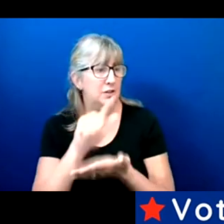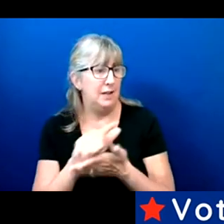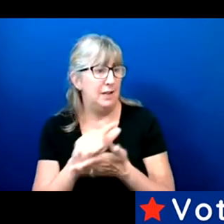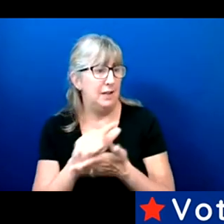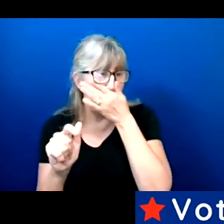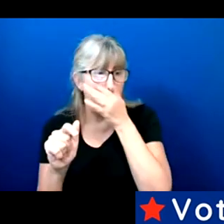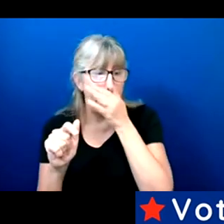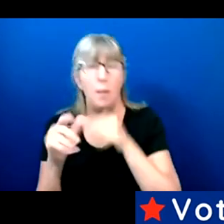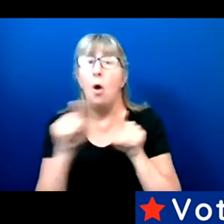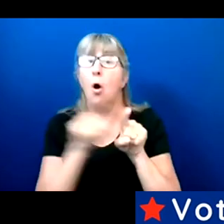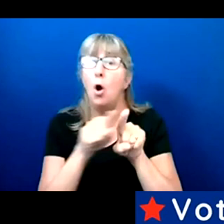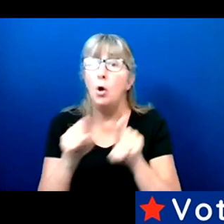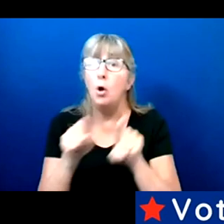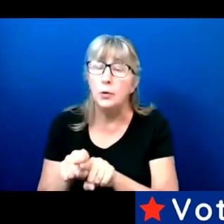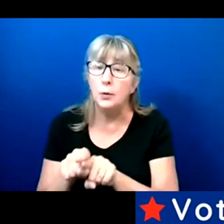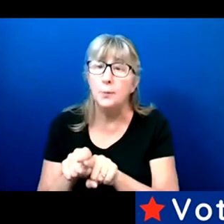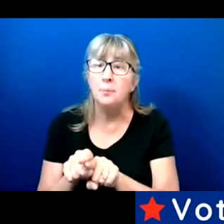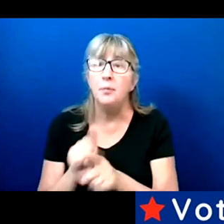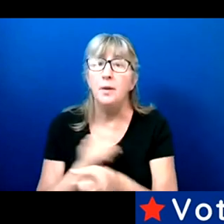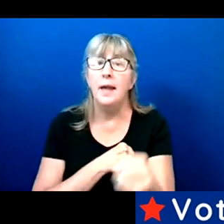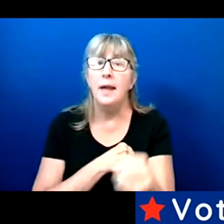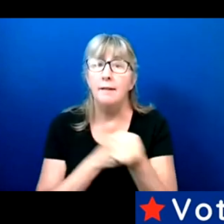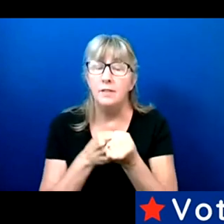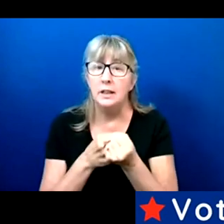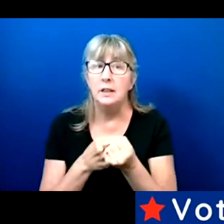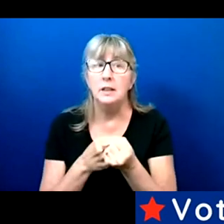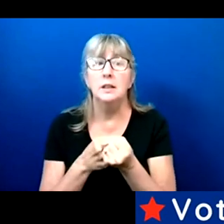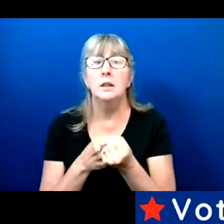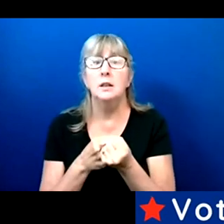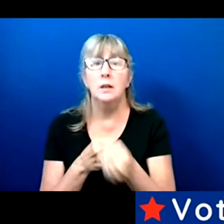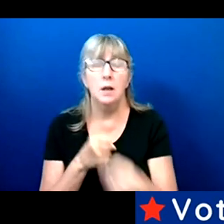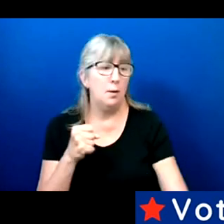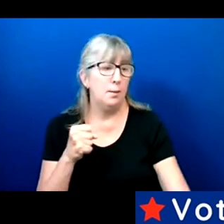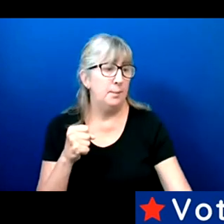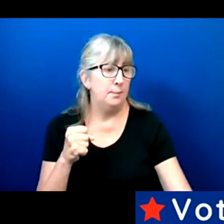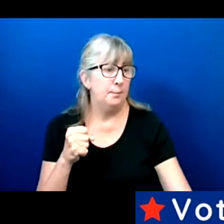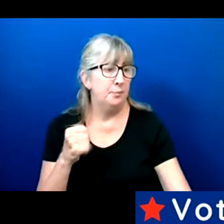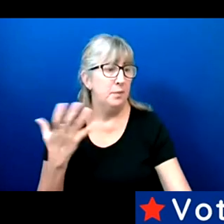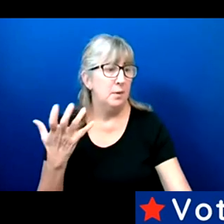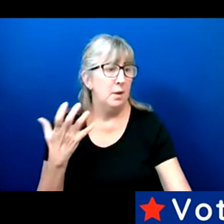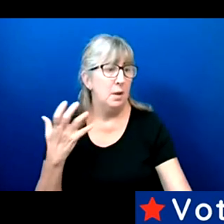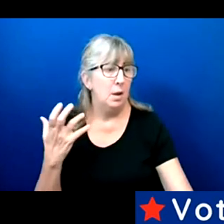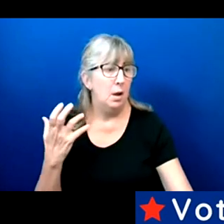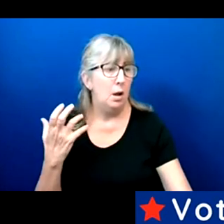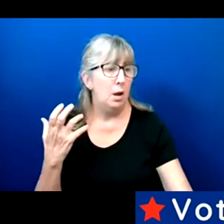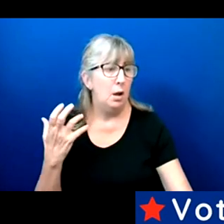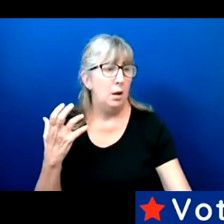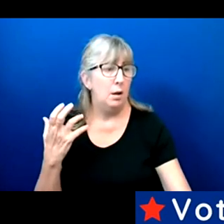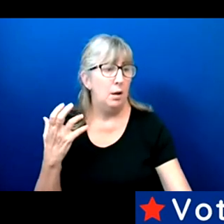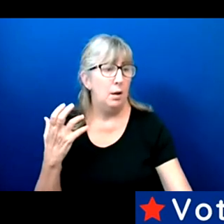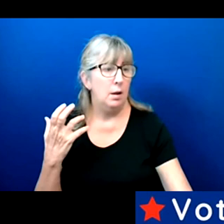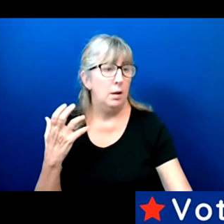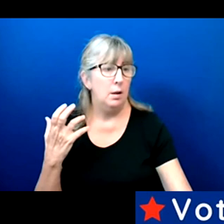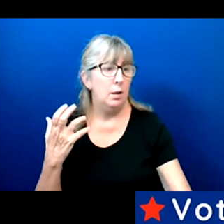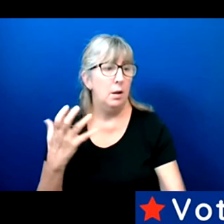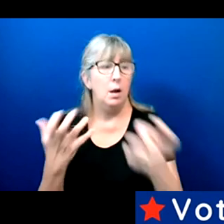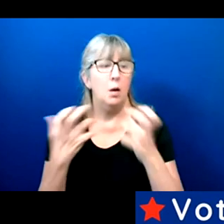In addition as advocates, I want to tag team with Gaylon on what he had mentioned in terms